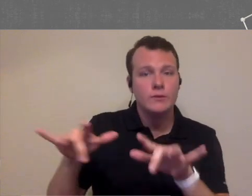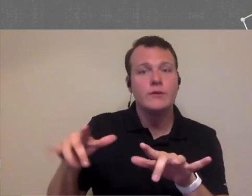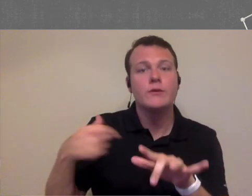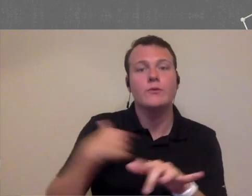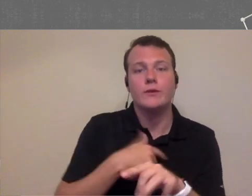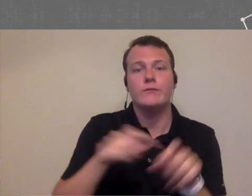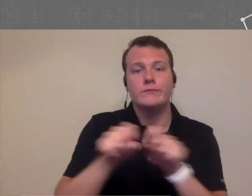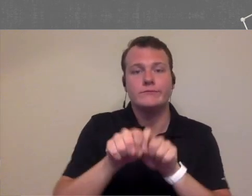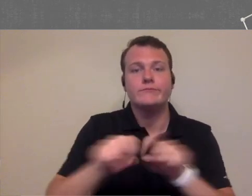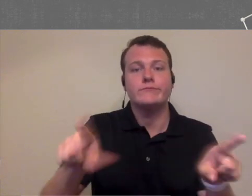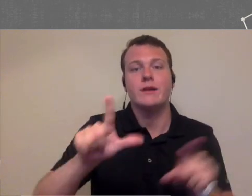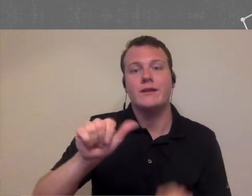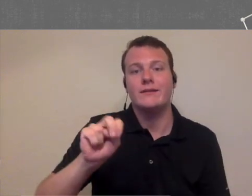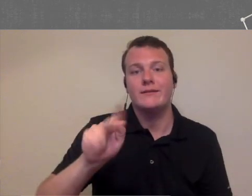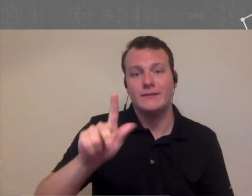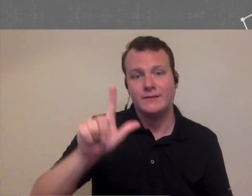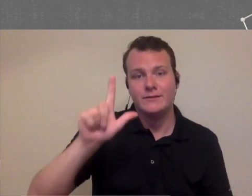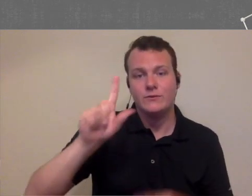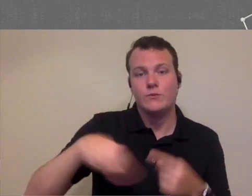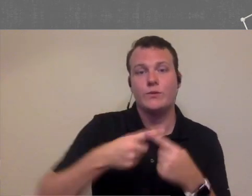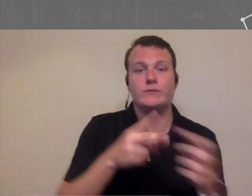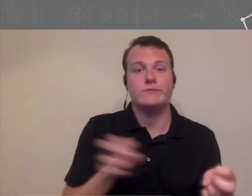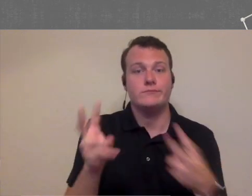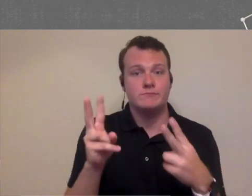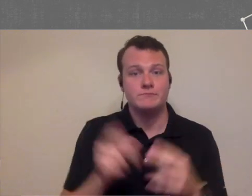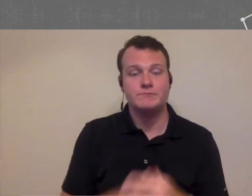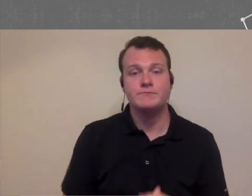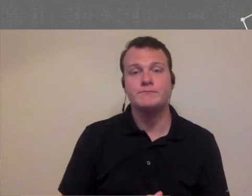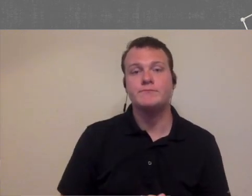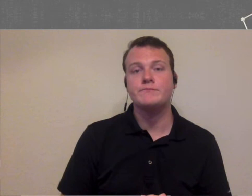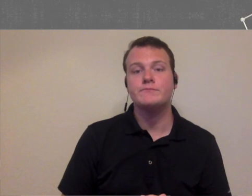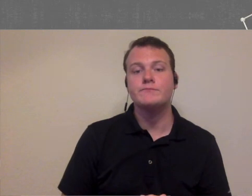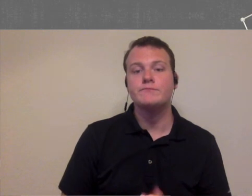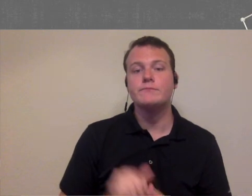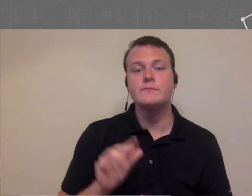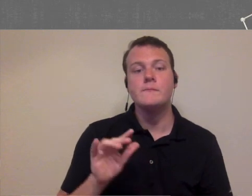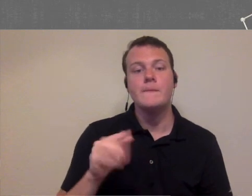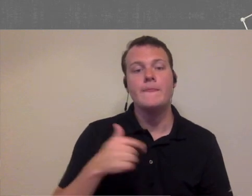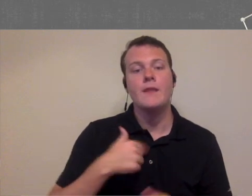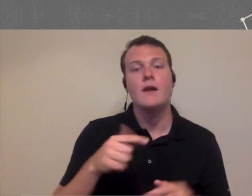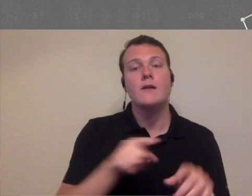session and we will send a link out to attendees after that's posted and I